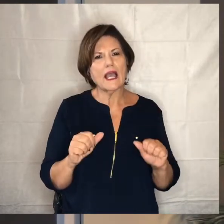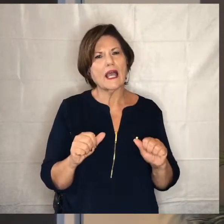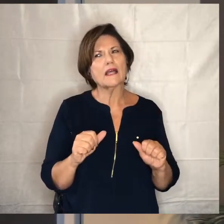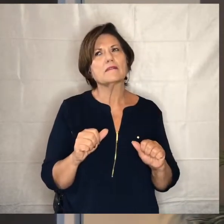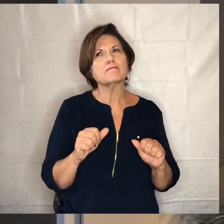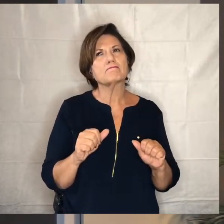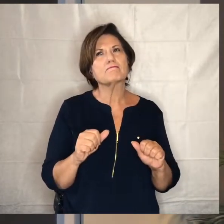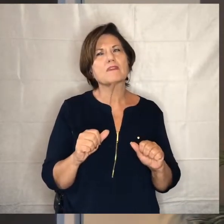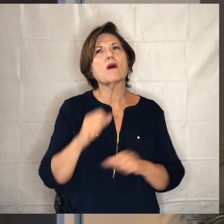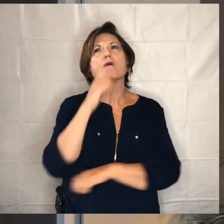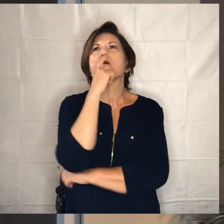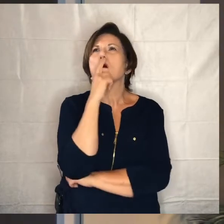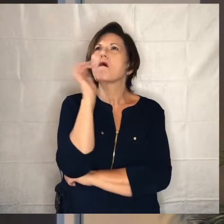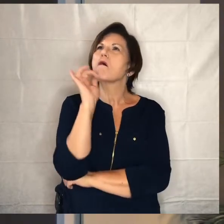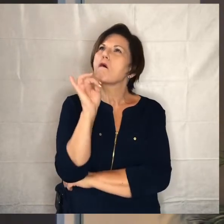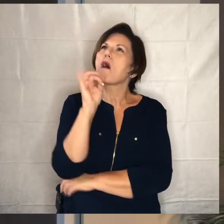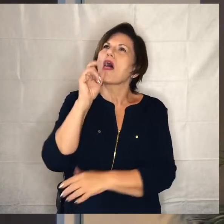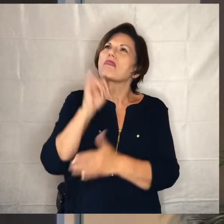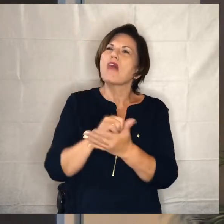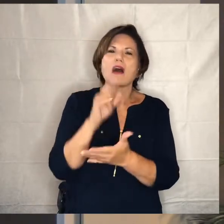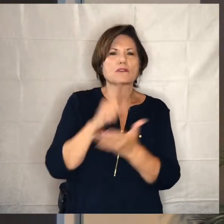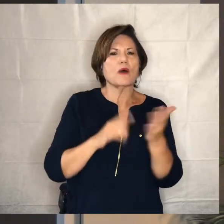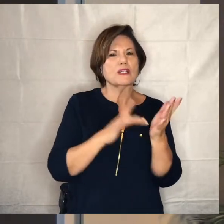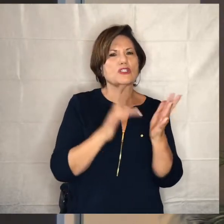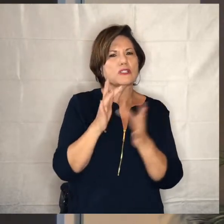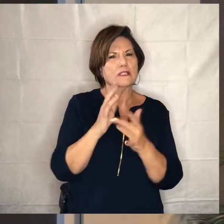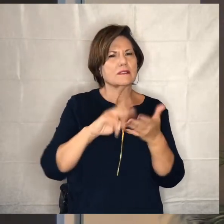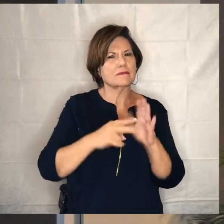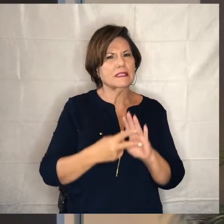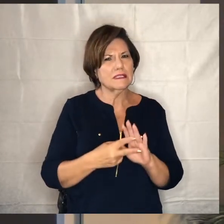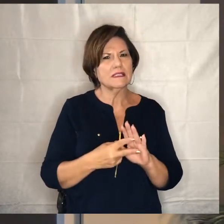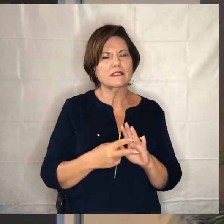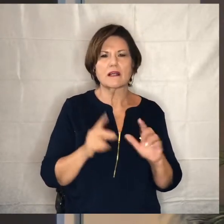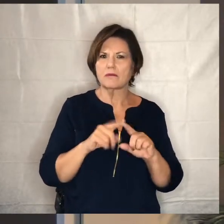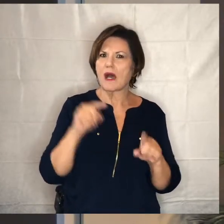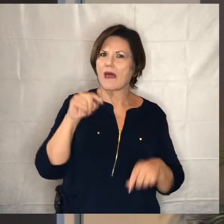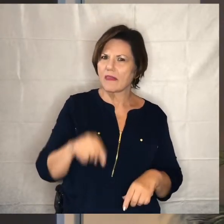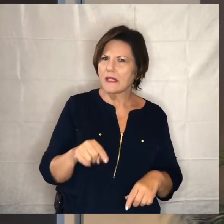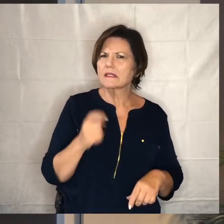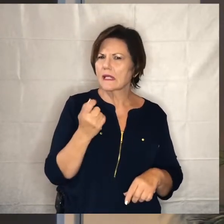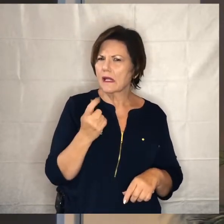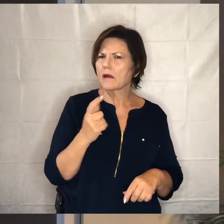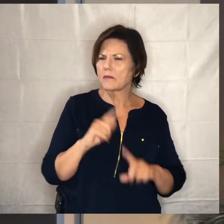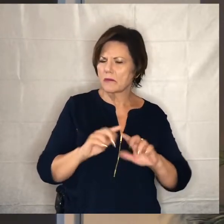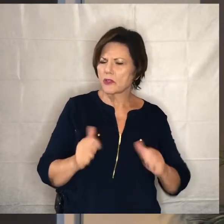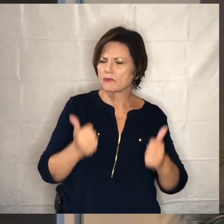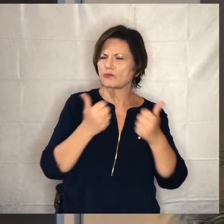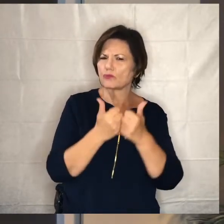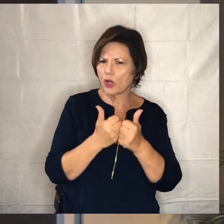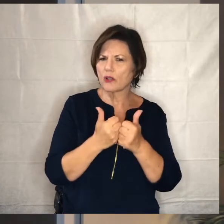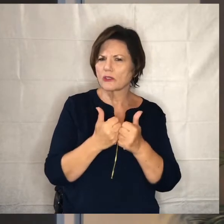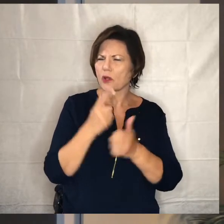oh that's what jesus is trying to say in this particular case it's a little bit more difficult to discern exactly what he's trying to say